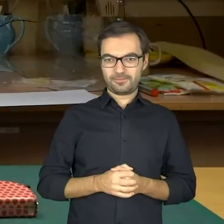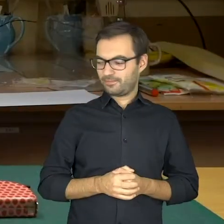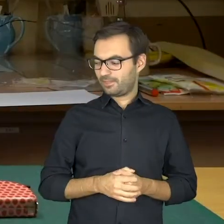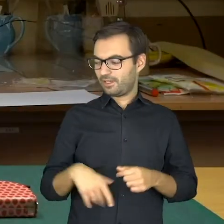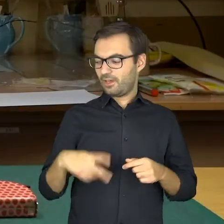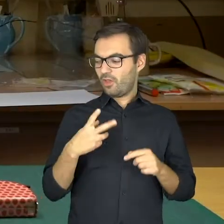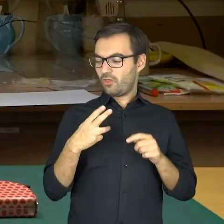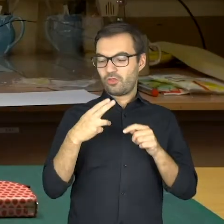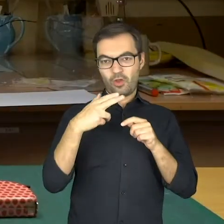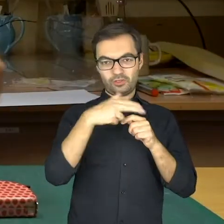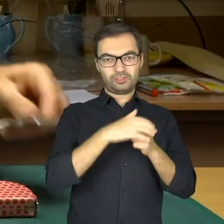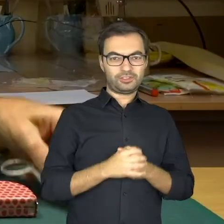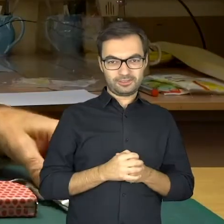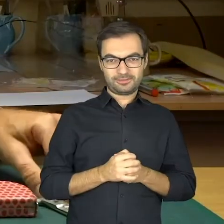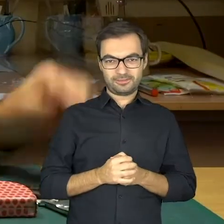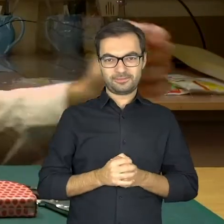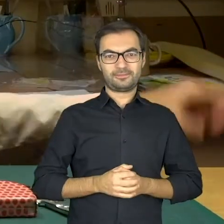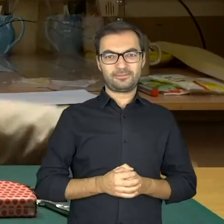scissors